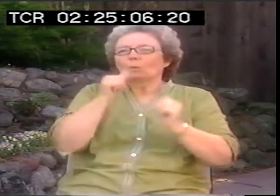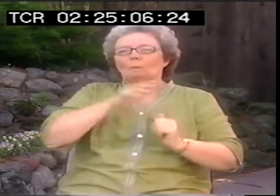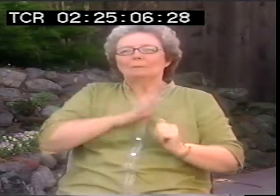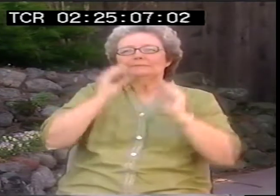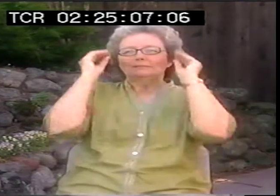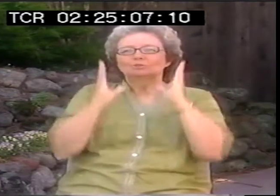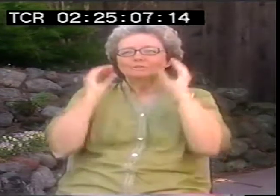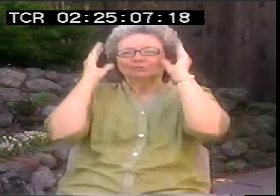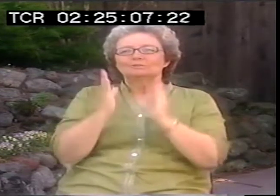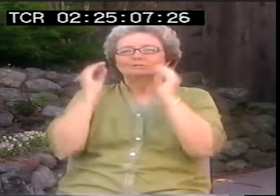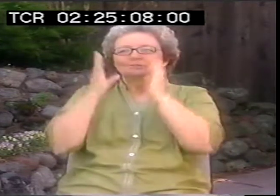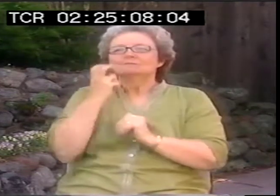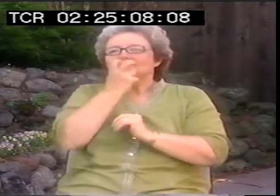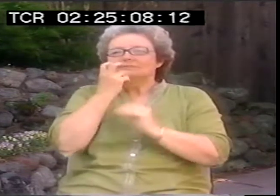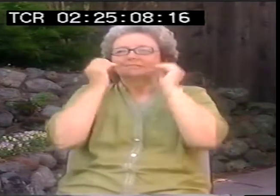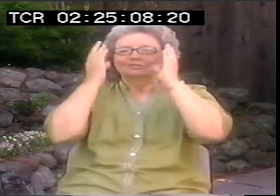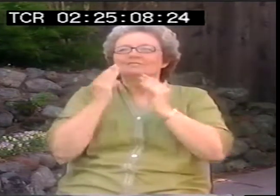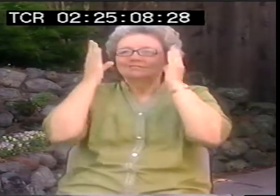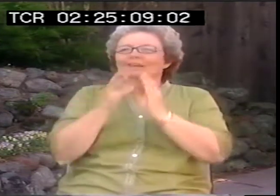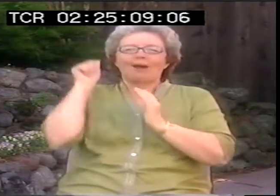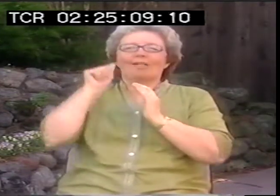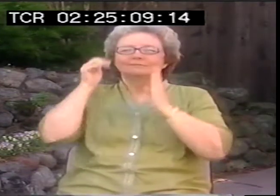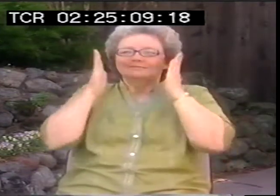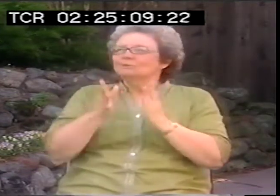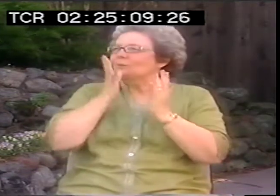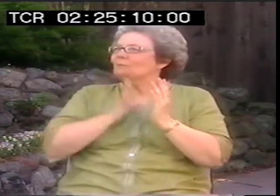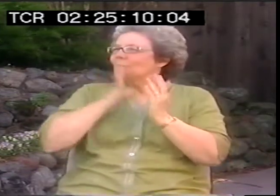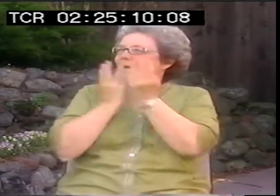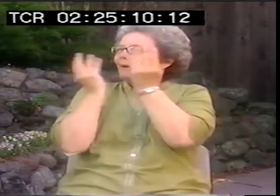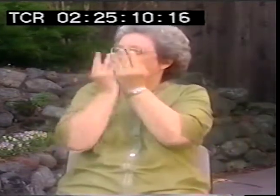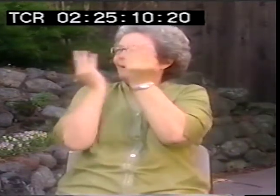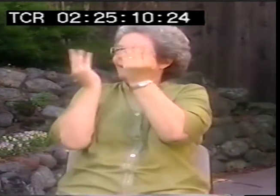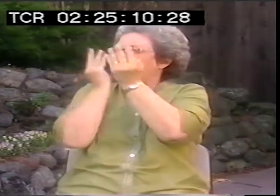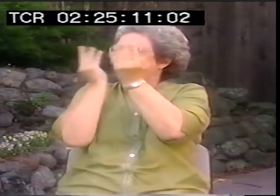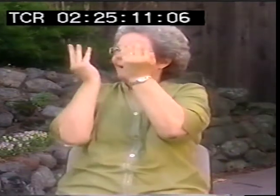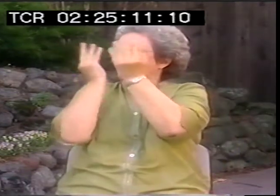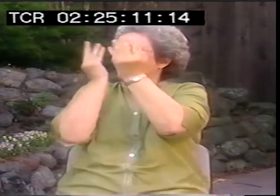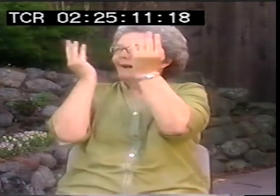There's all these other portraits in another gallery that are all women, most of them